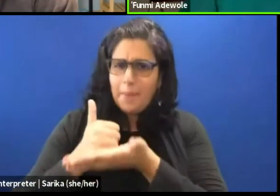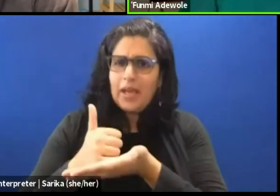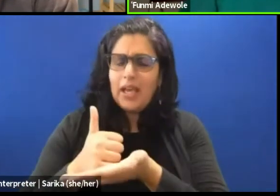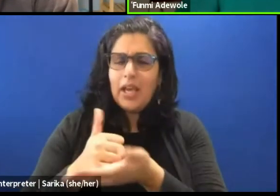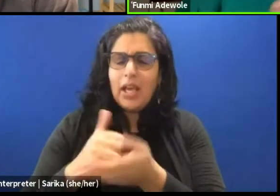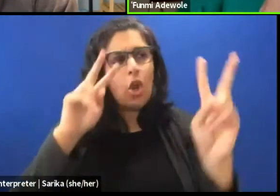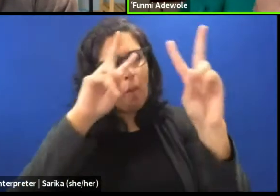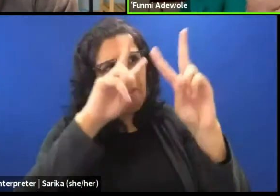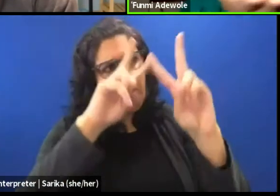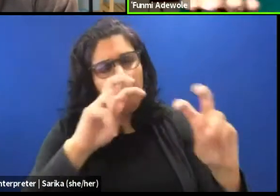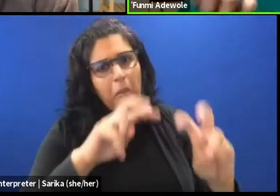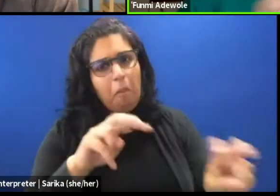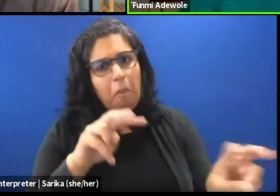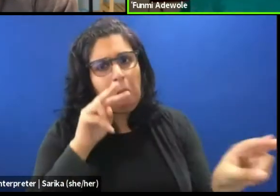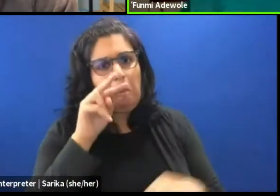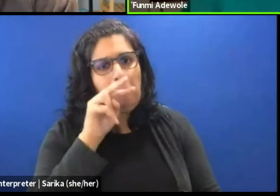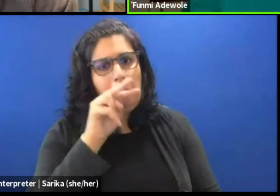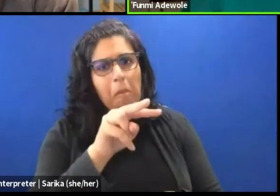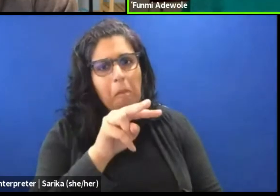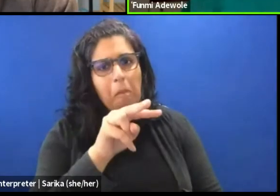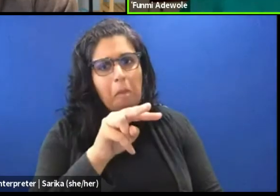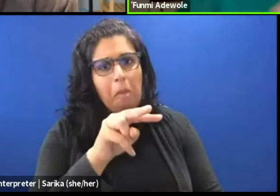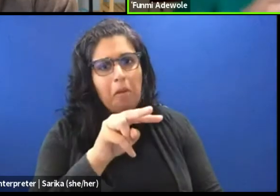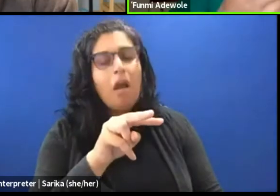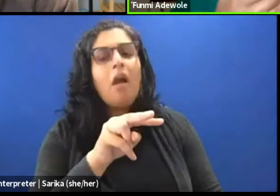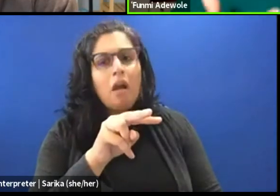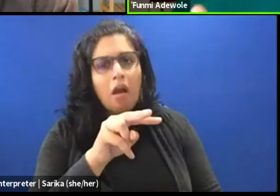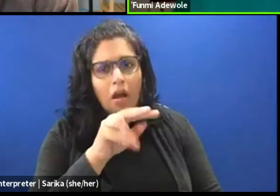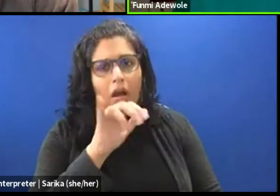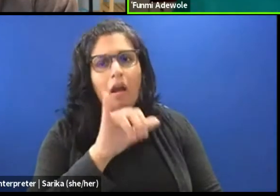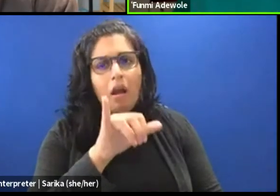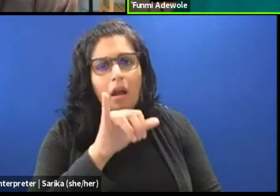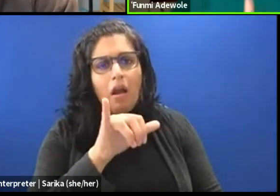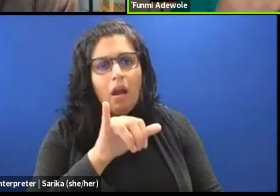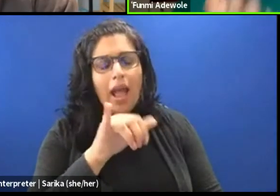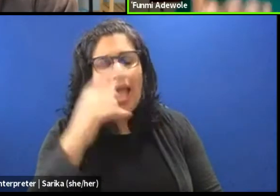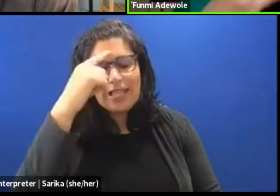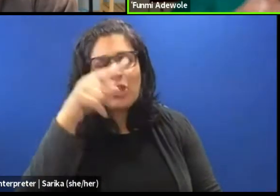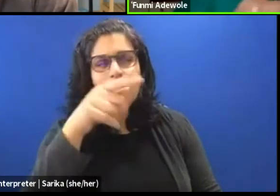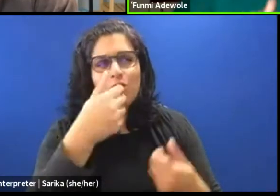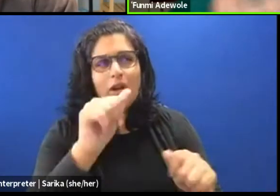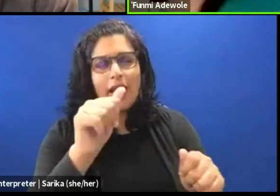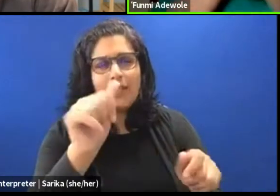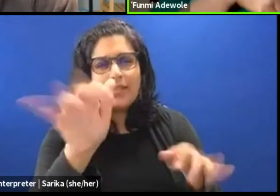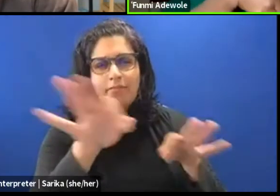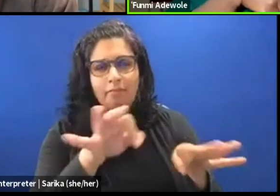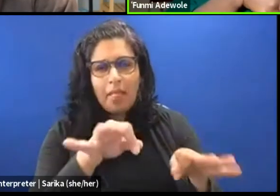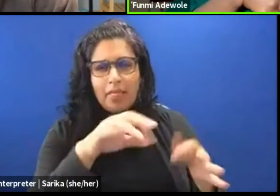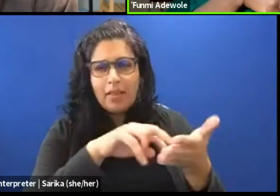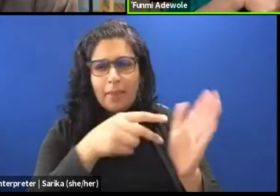hmm, this is the meaning I think you might be trying to convey here. Also you know being in the production